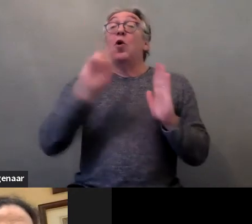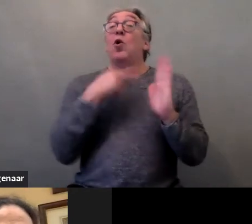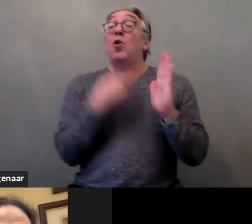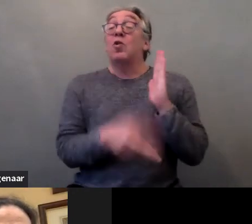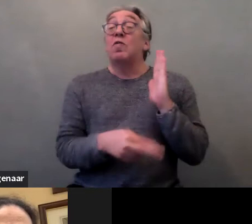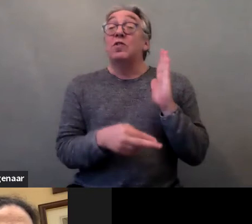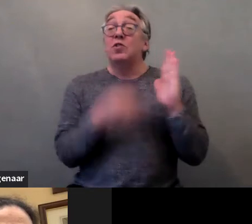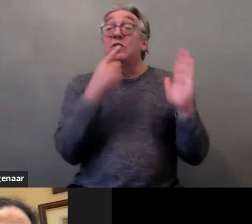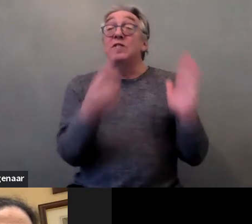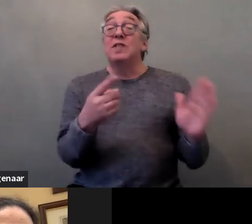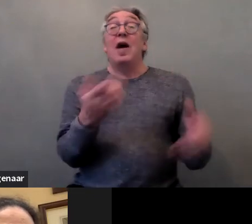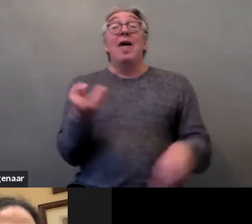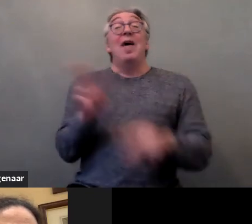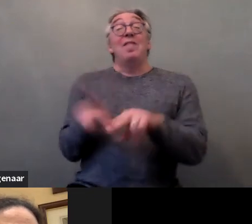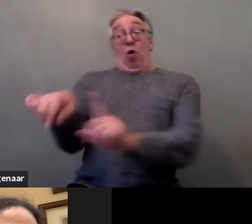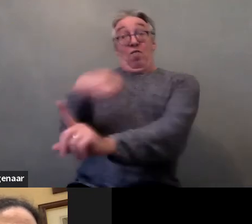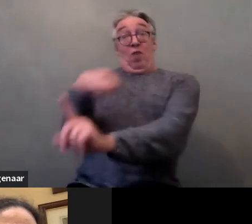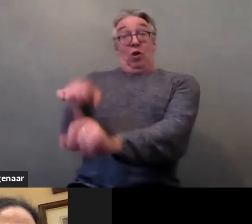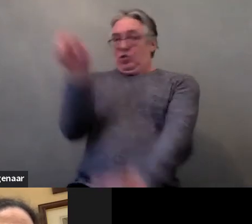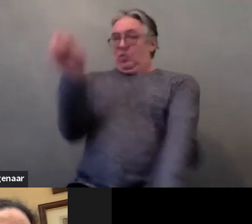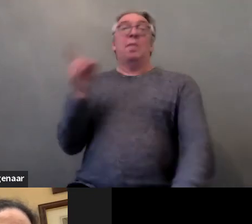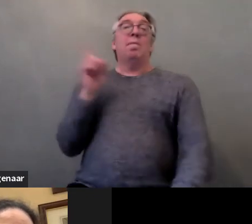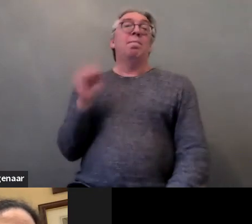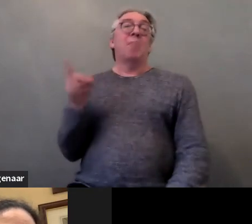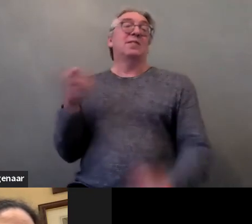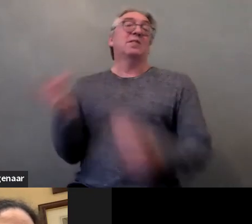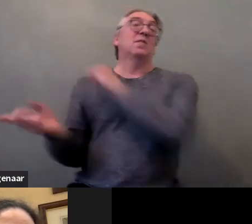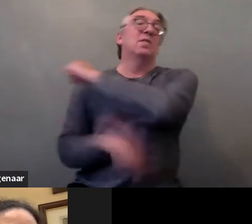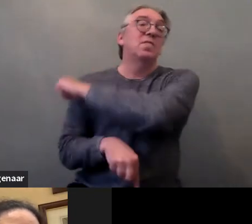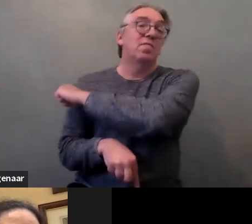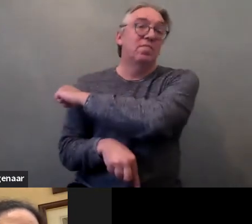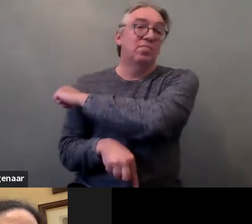sanctioning violence against women. Some forms of violence against women